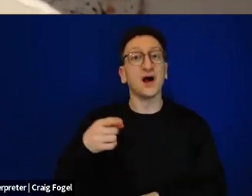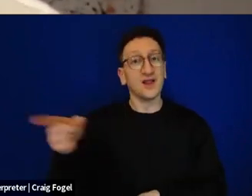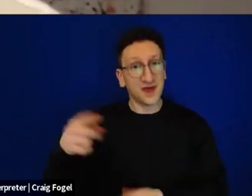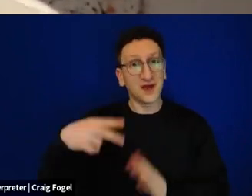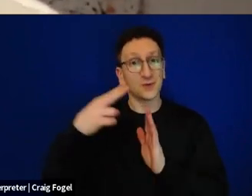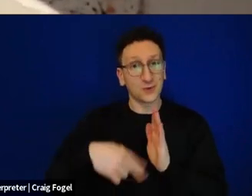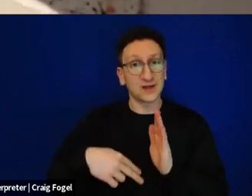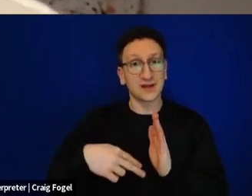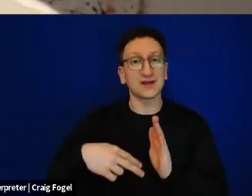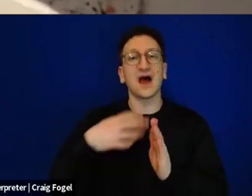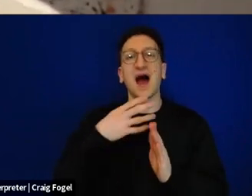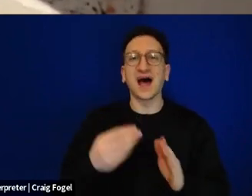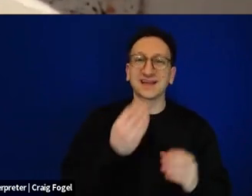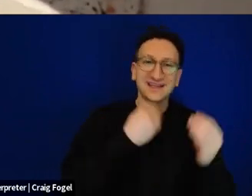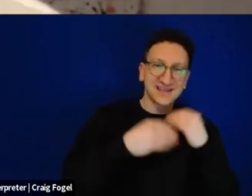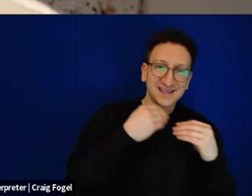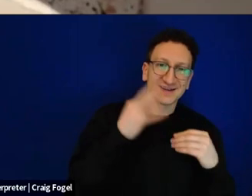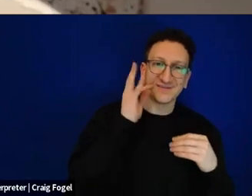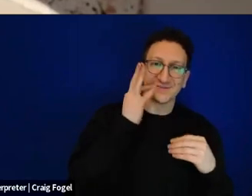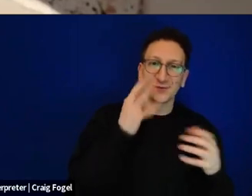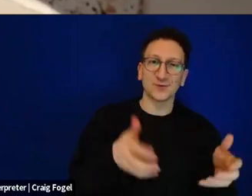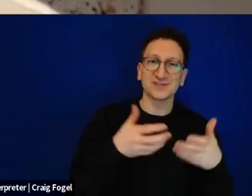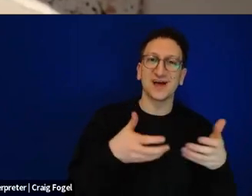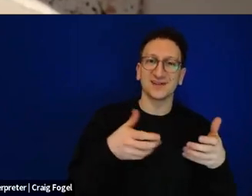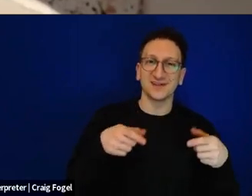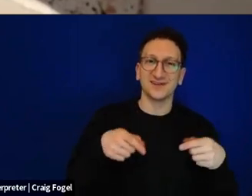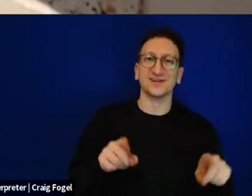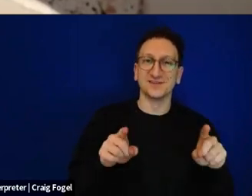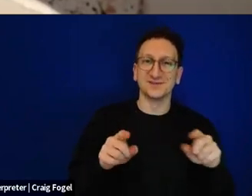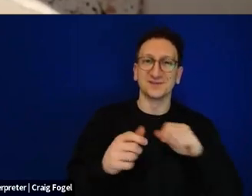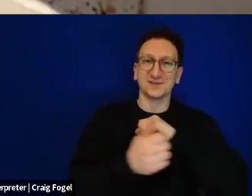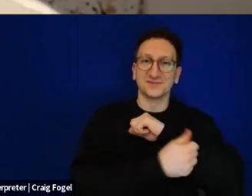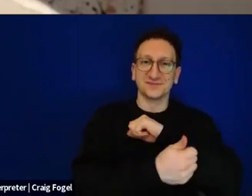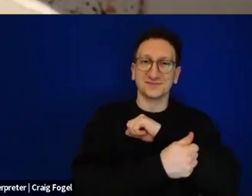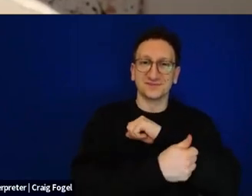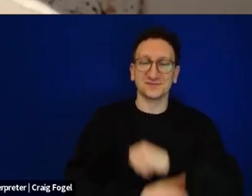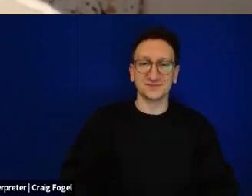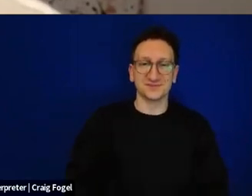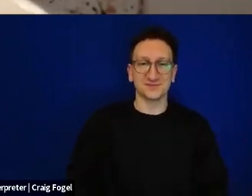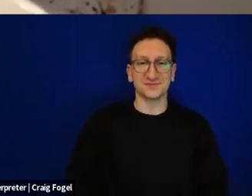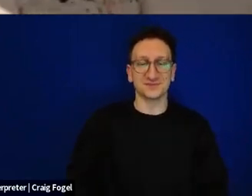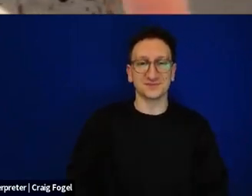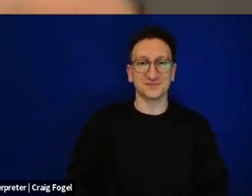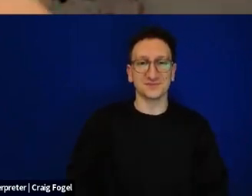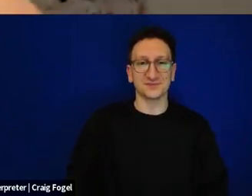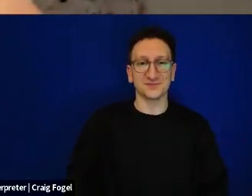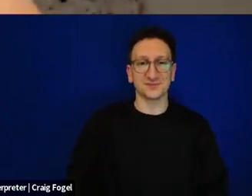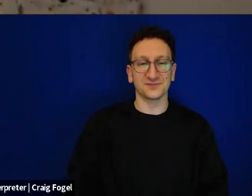eat fruit salad at their kibbutz seder. And that Avner just took that tradition